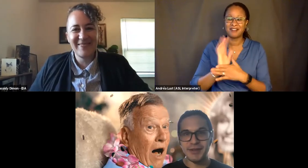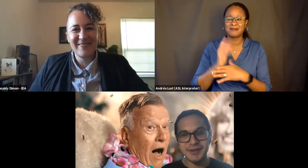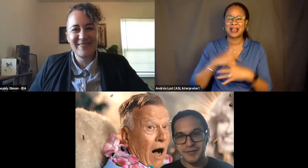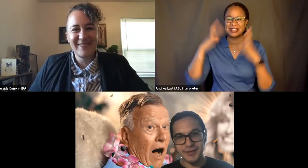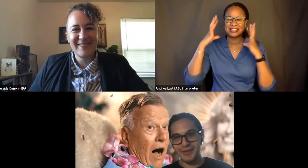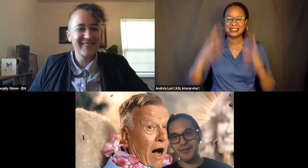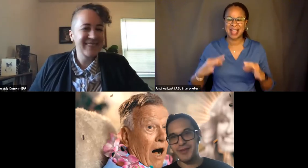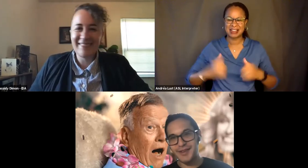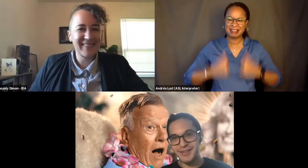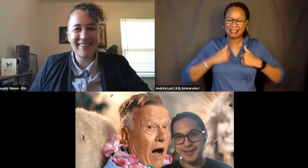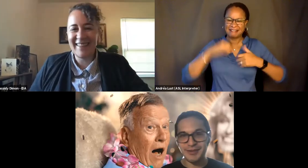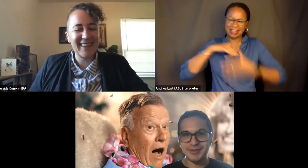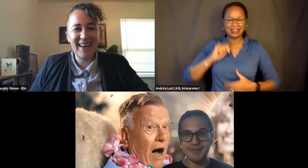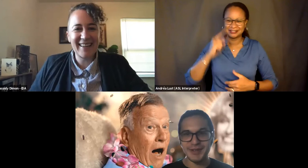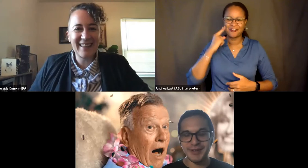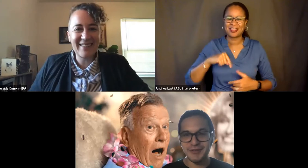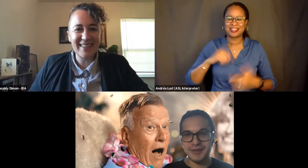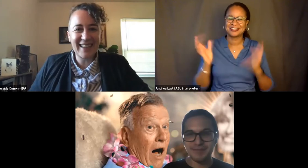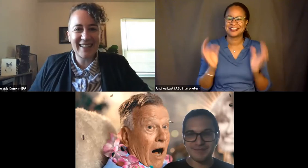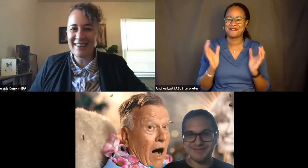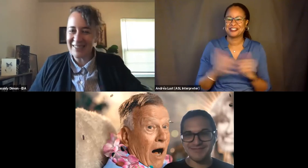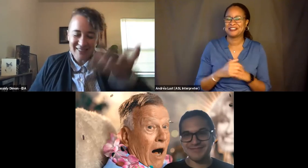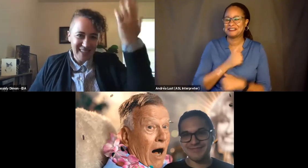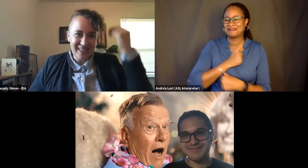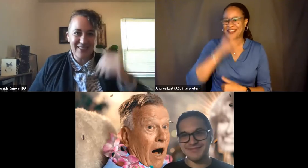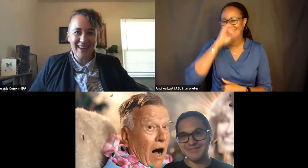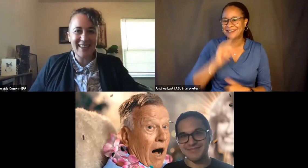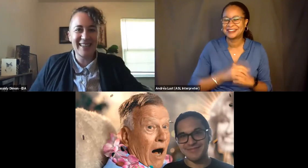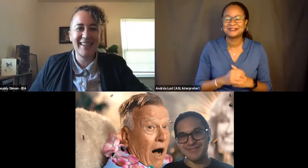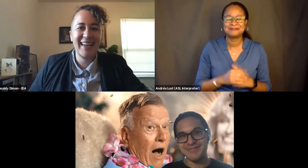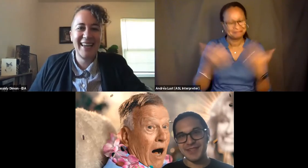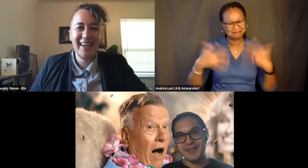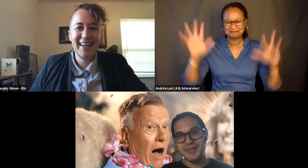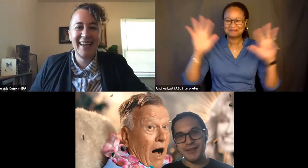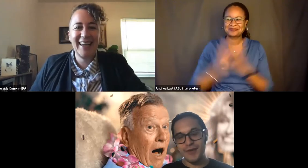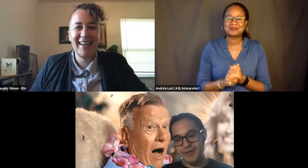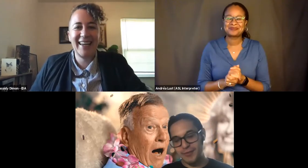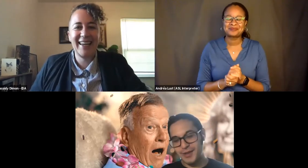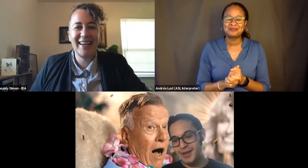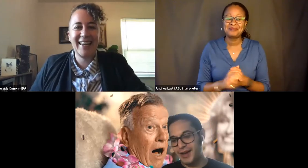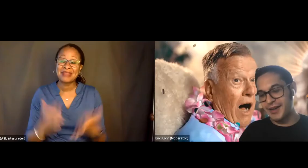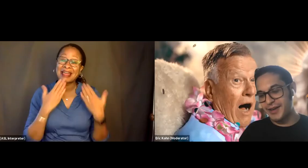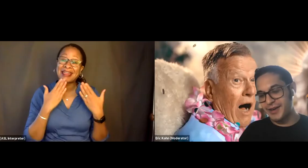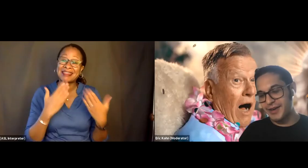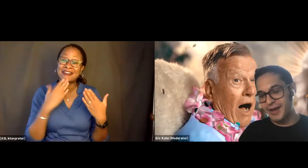in it for this conversation. So it should be a lot of fun. - I love it. I love it. Well, take it away. Thanks for having me.